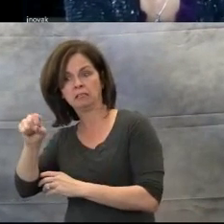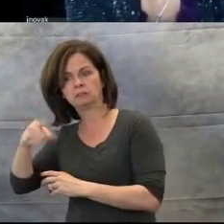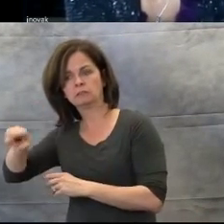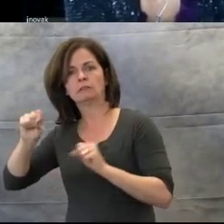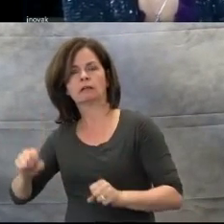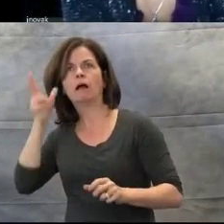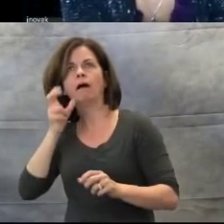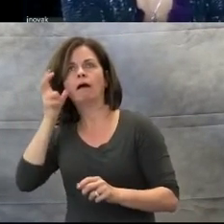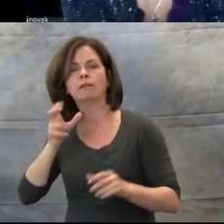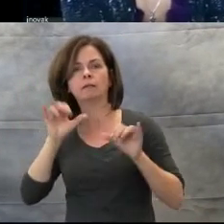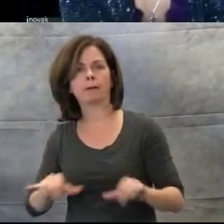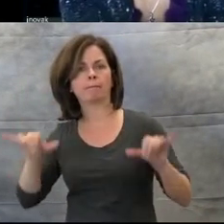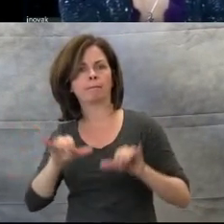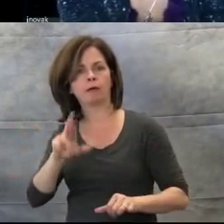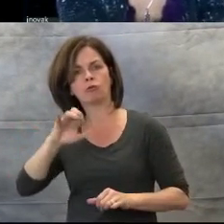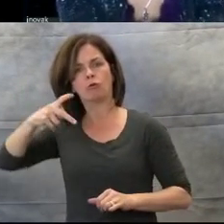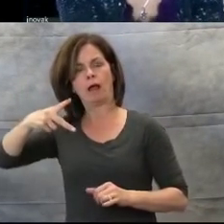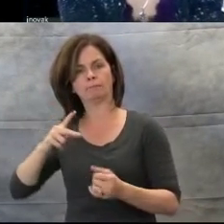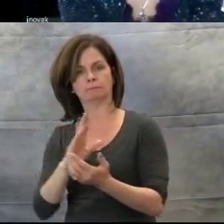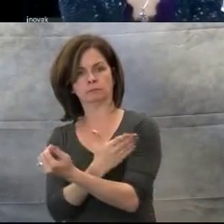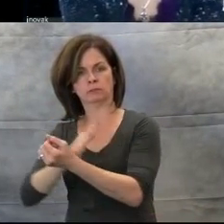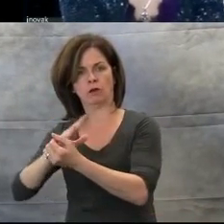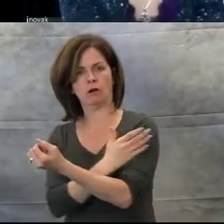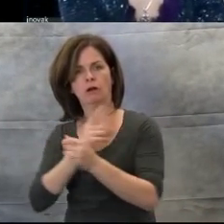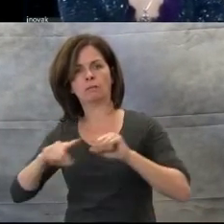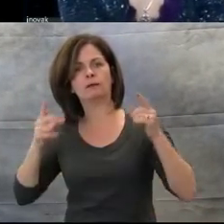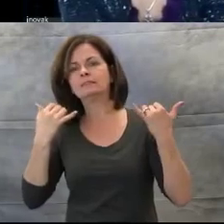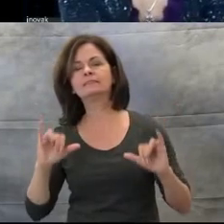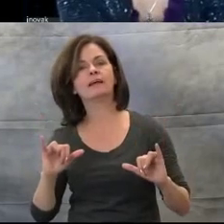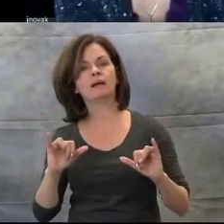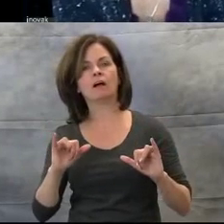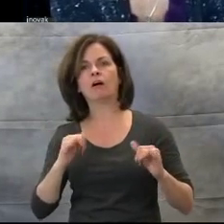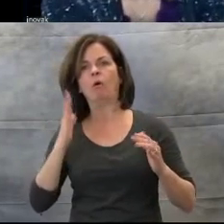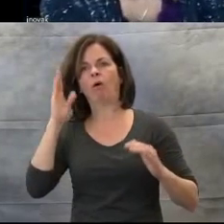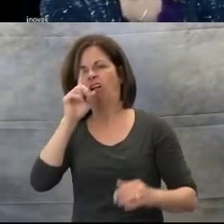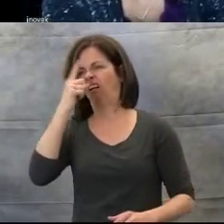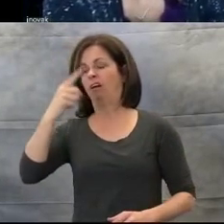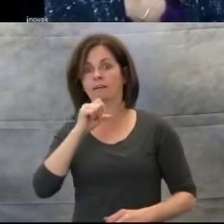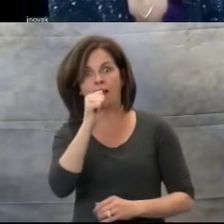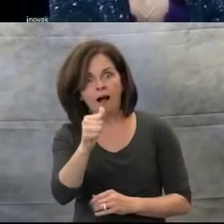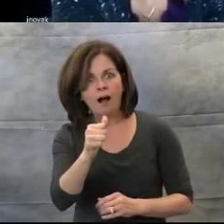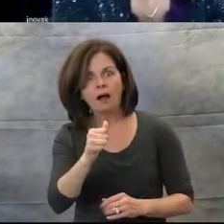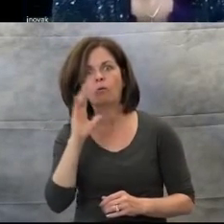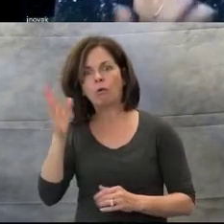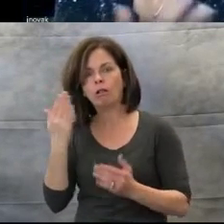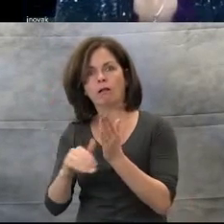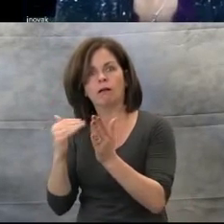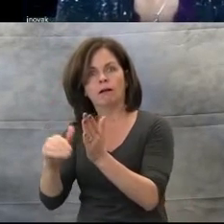still not getting enough. Music encourages more exposure, and it could be used